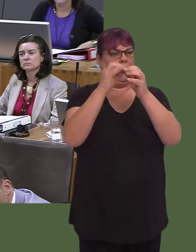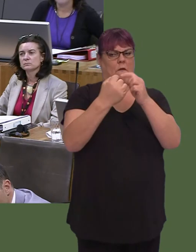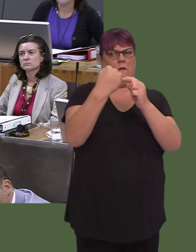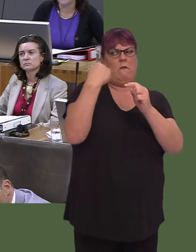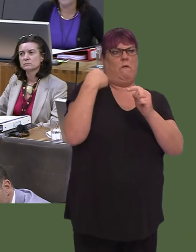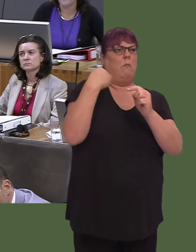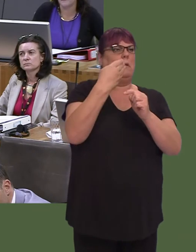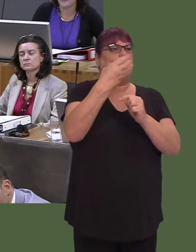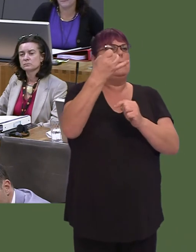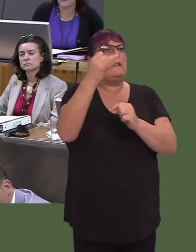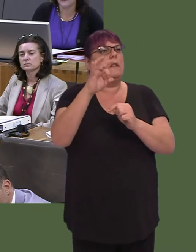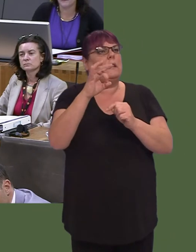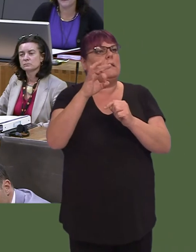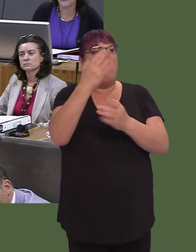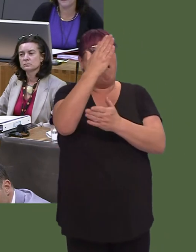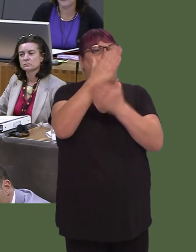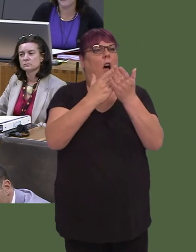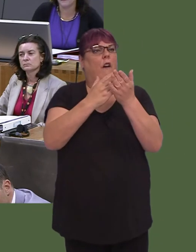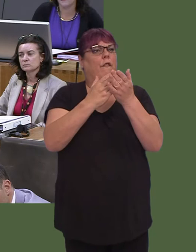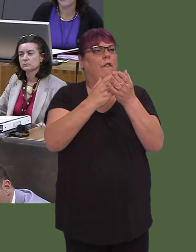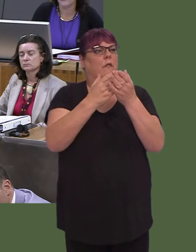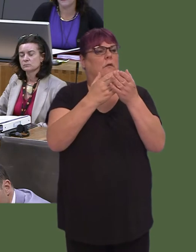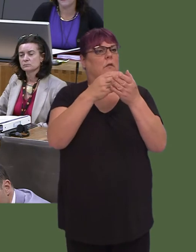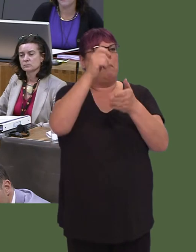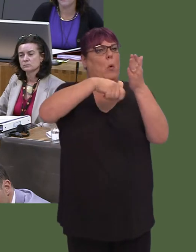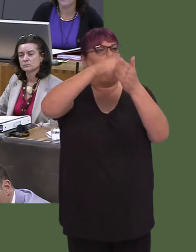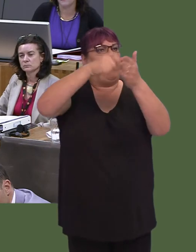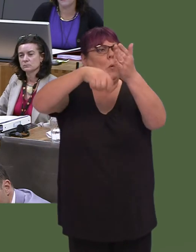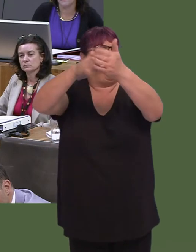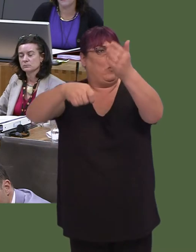So many houses were sold and they never found their way back into the hands of people who